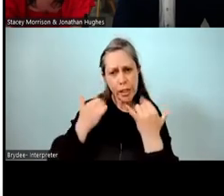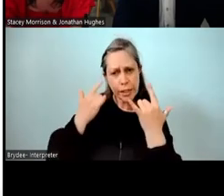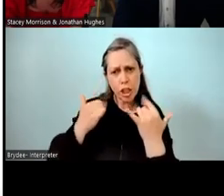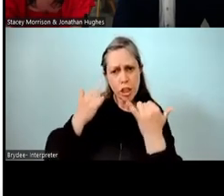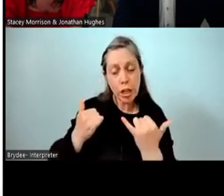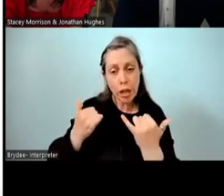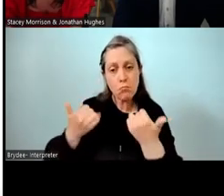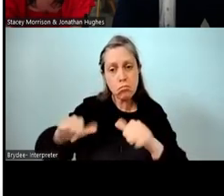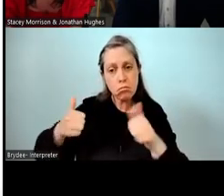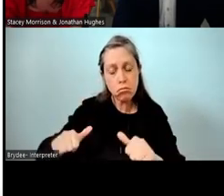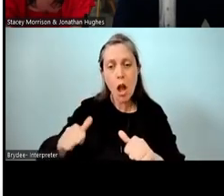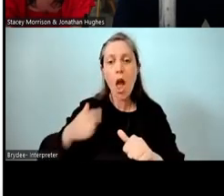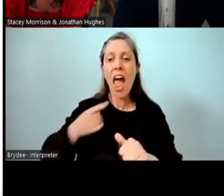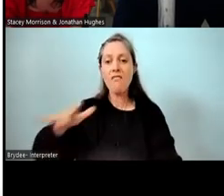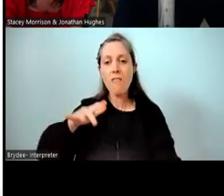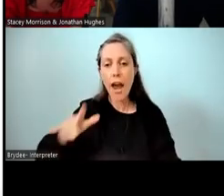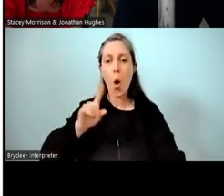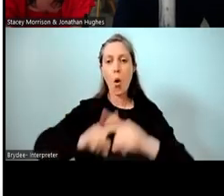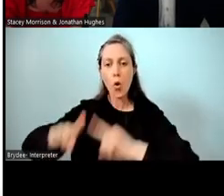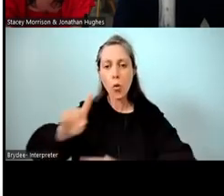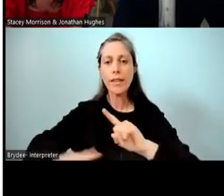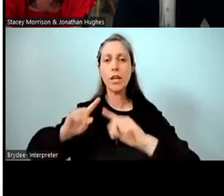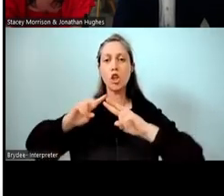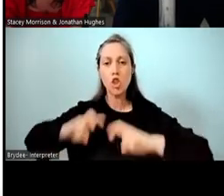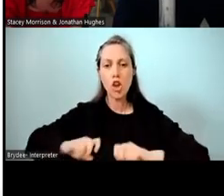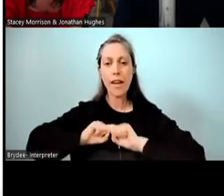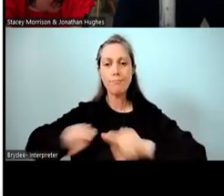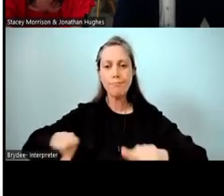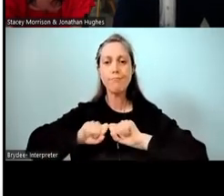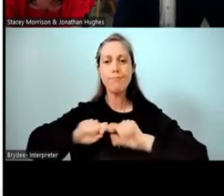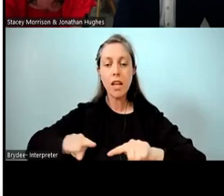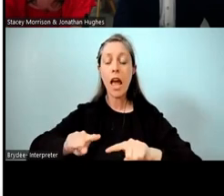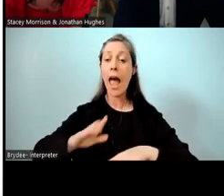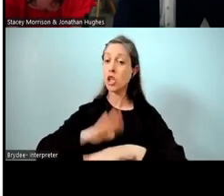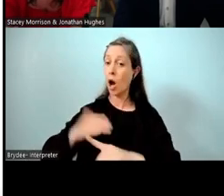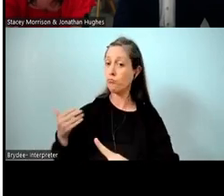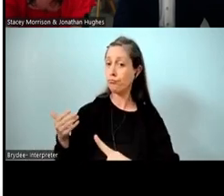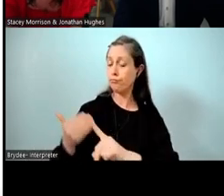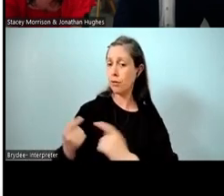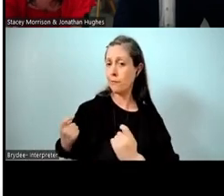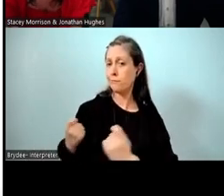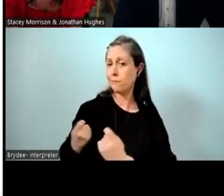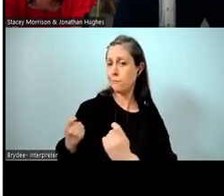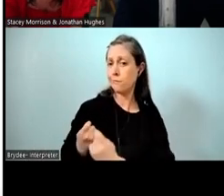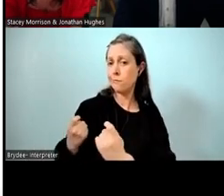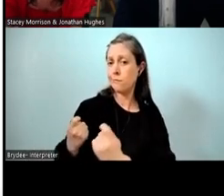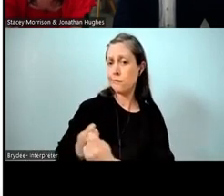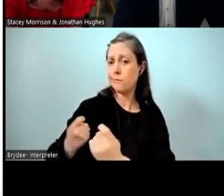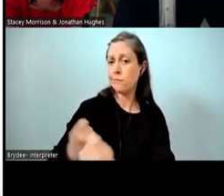Constant huis, constant surveys, and we have made tweaks over the years around things. One of the things we did find